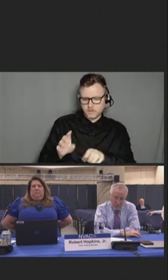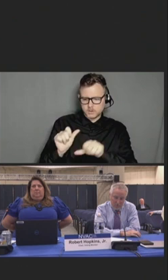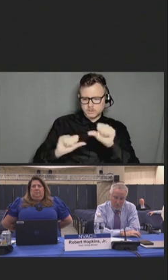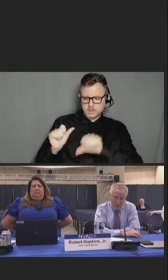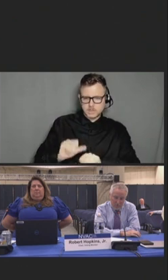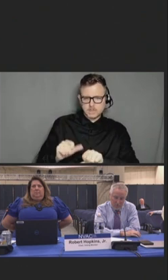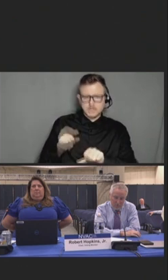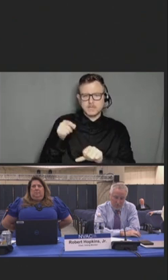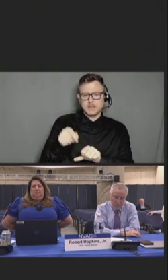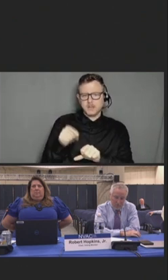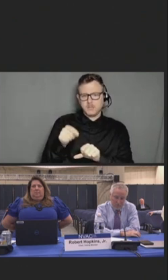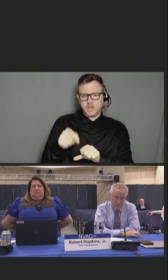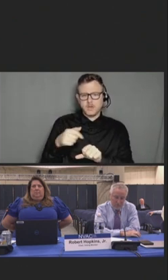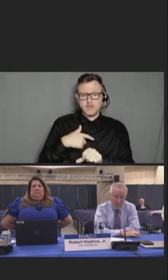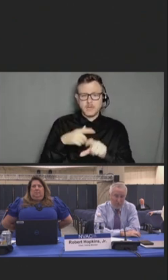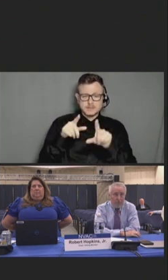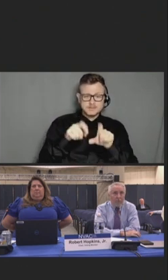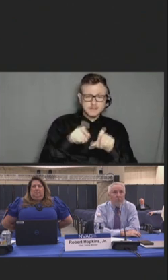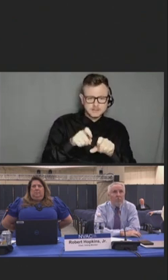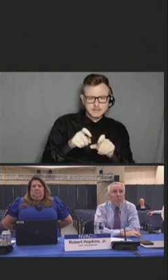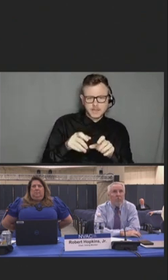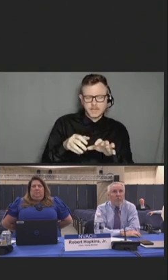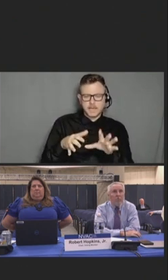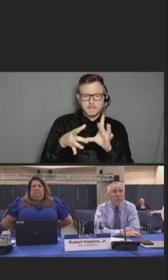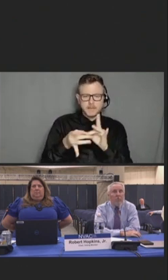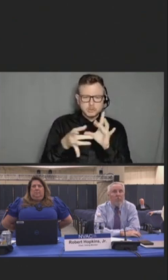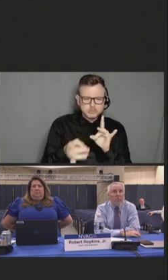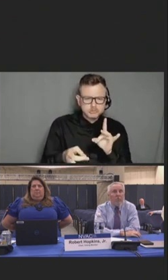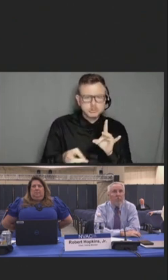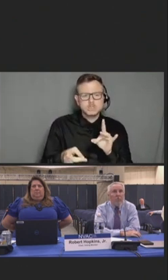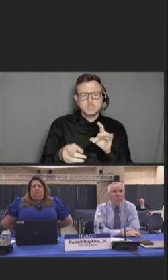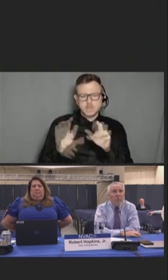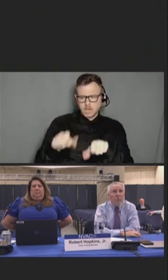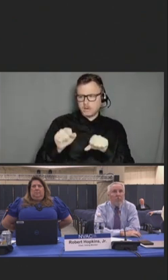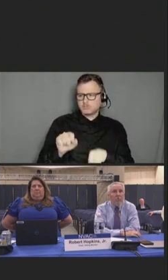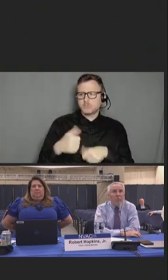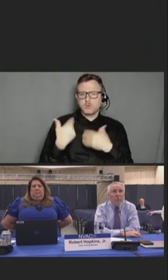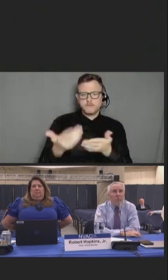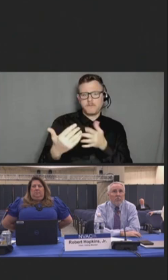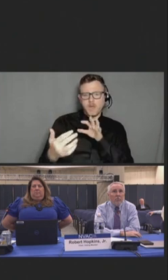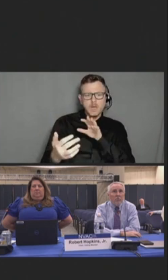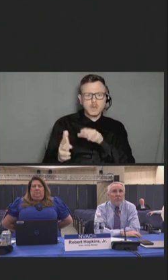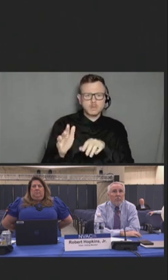can provide useful feedback to refine information and increase message effectiveness.